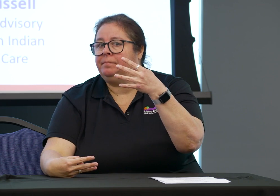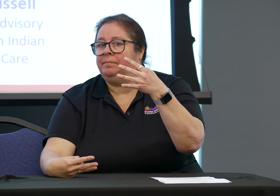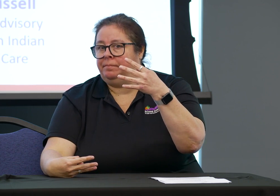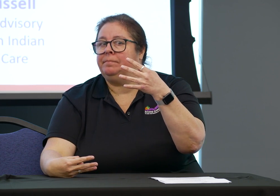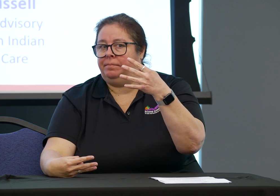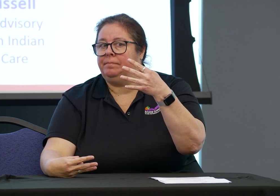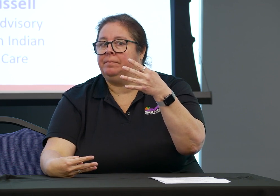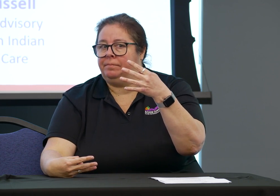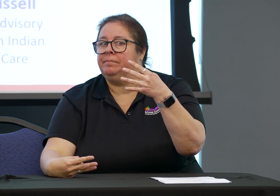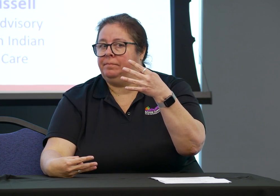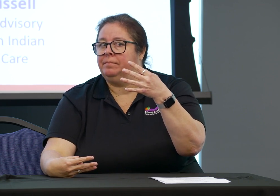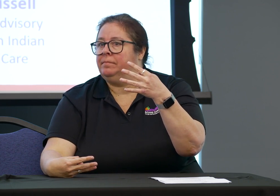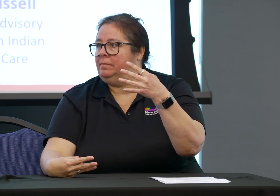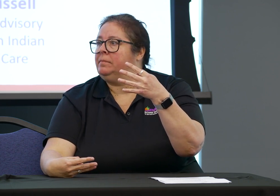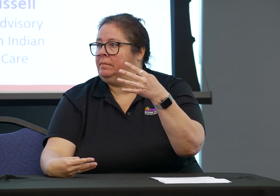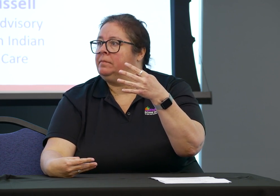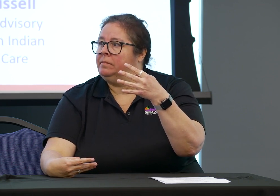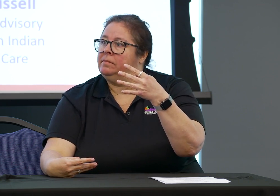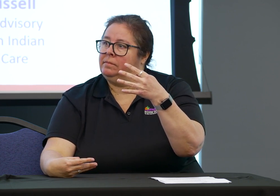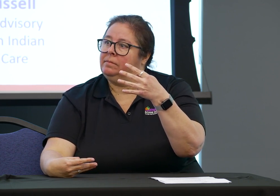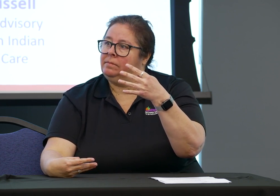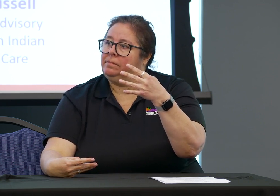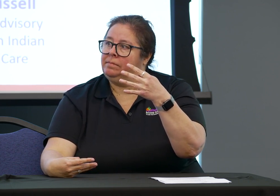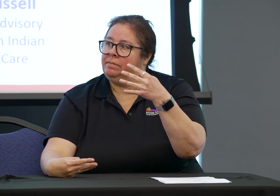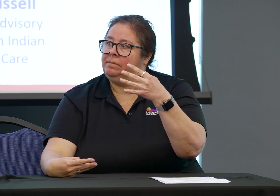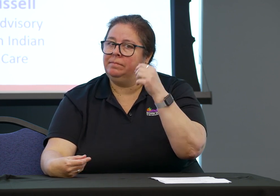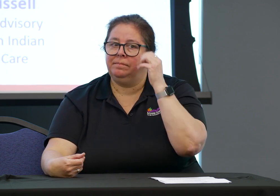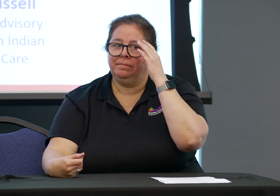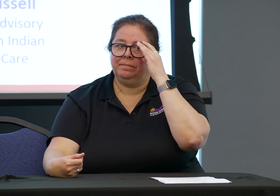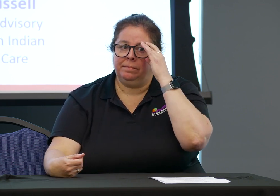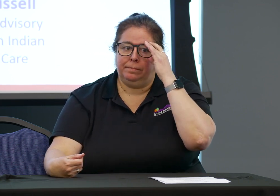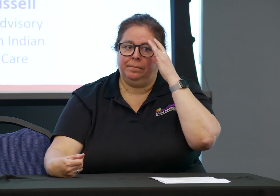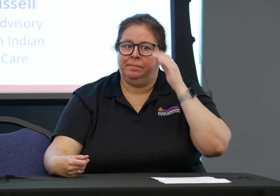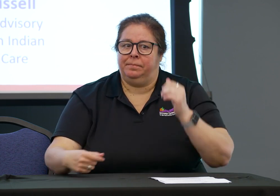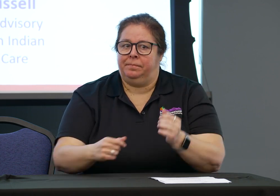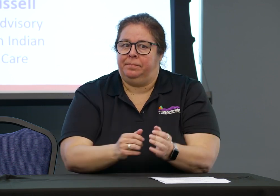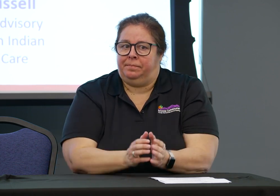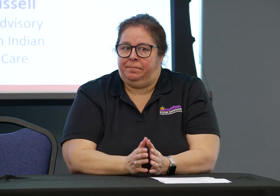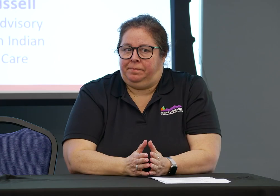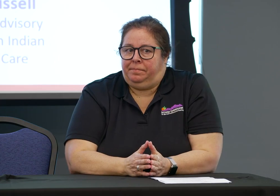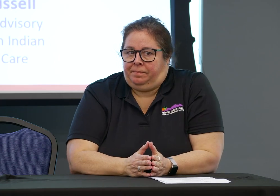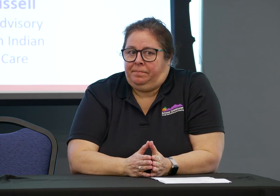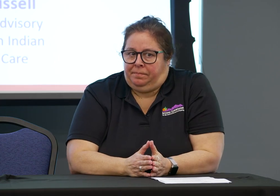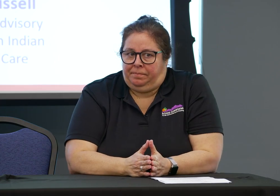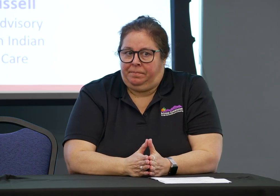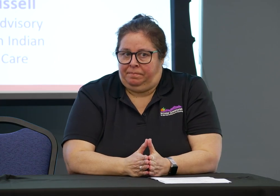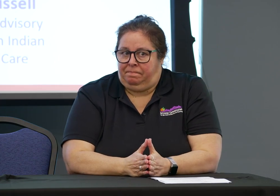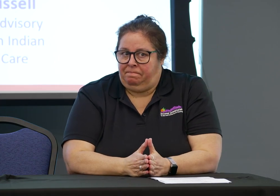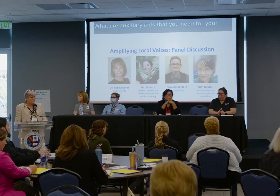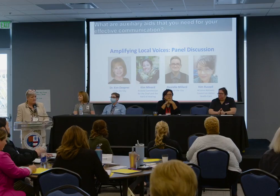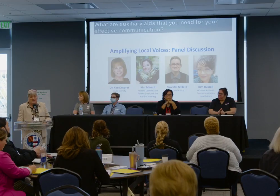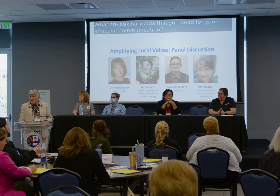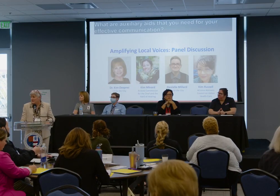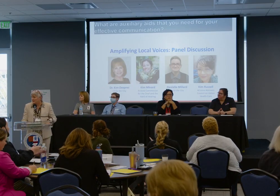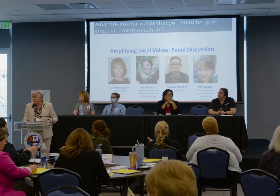What are auxiliary aids that you need for your effective communication? And Kim, if I could?